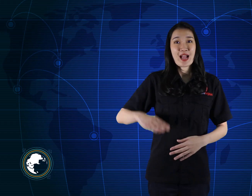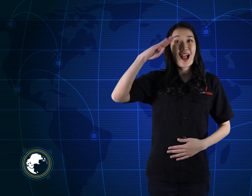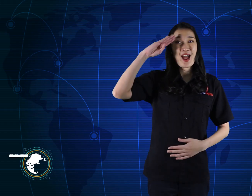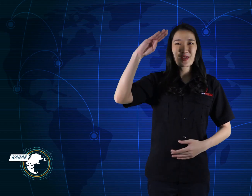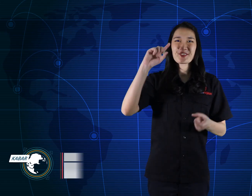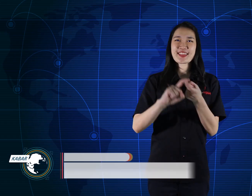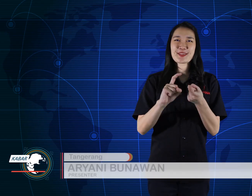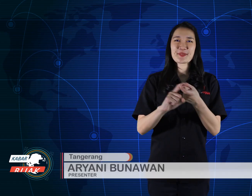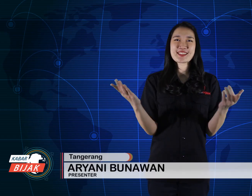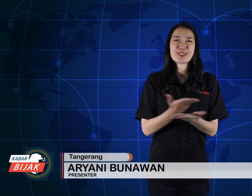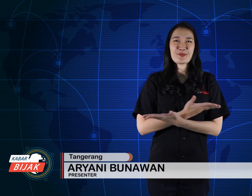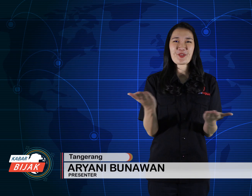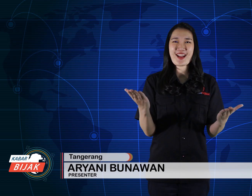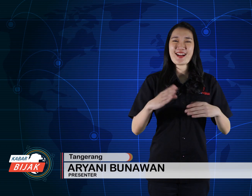Hello my friends.